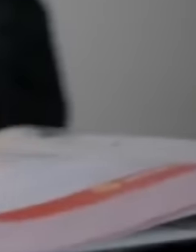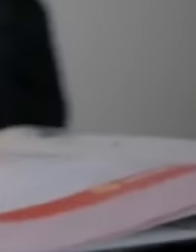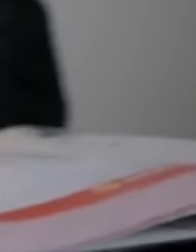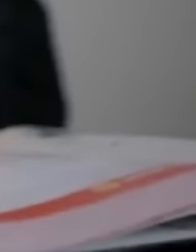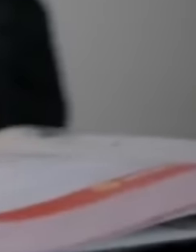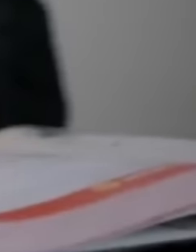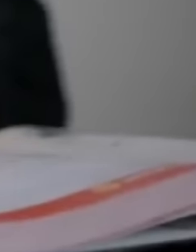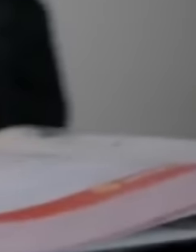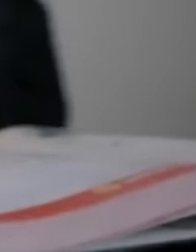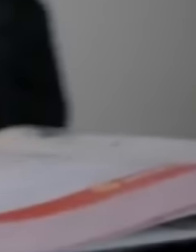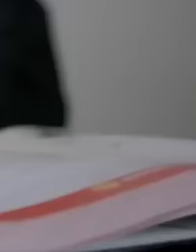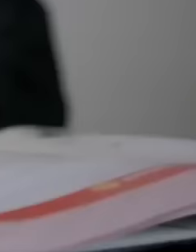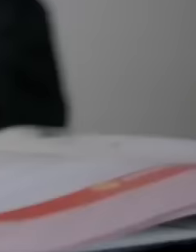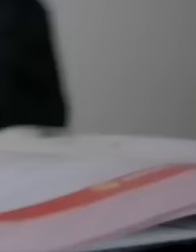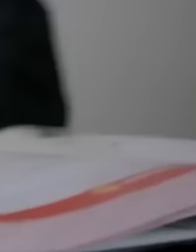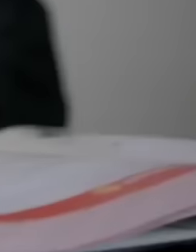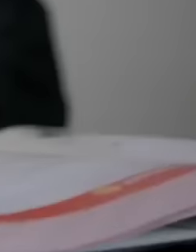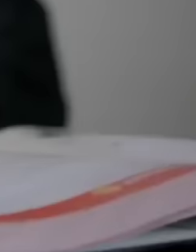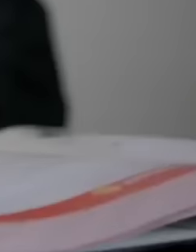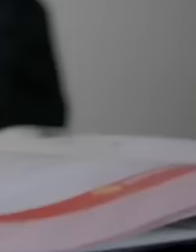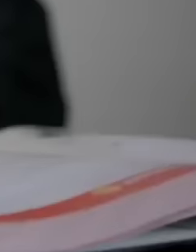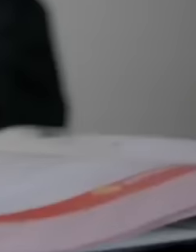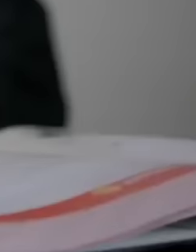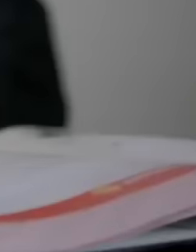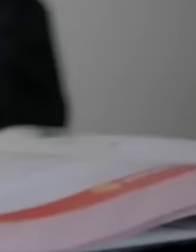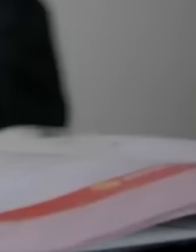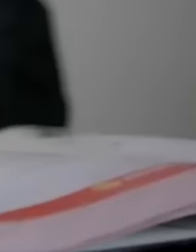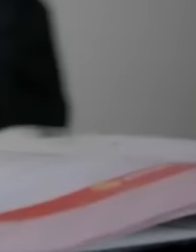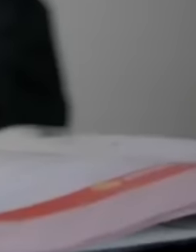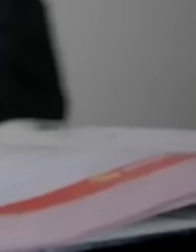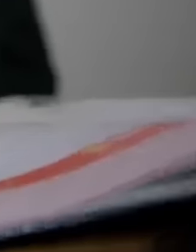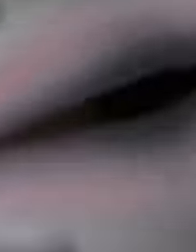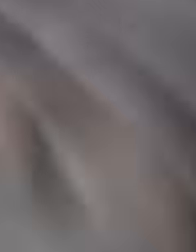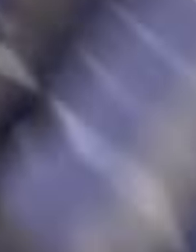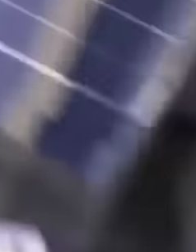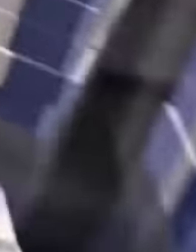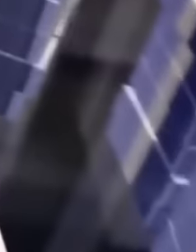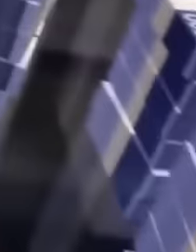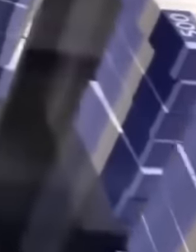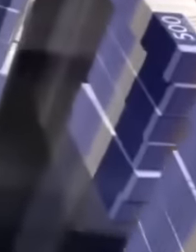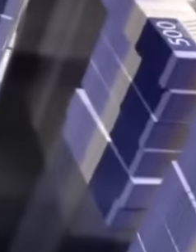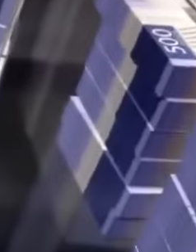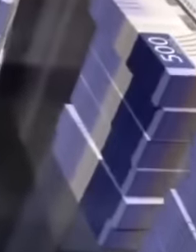occurred It is known that the judicial branch of the federation reserves 90 million pesos